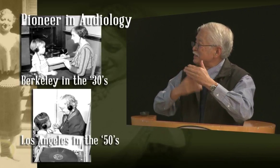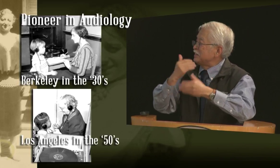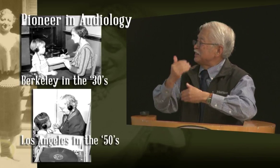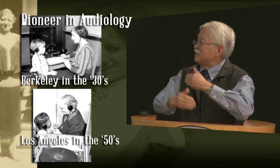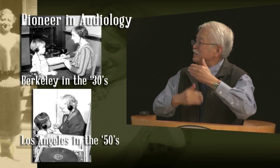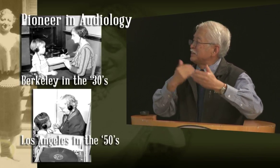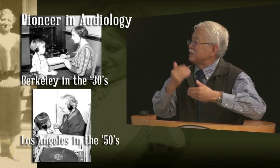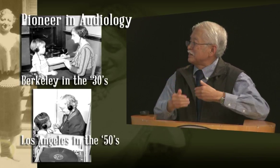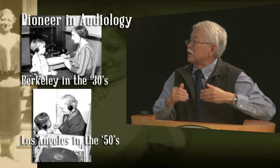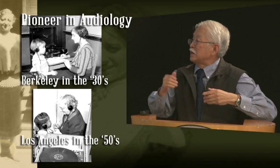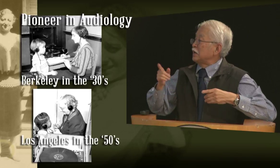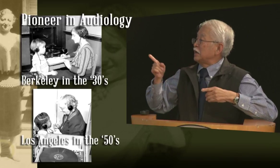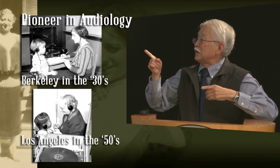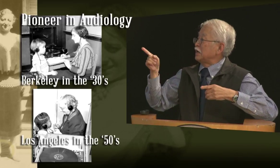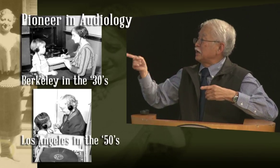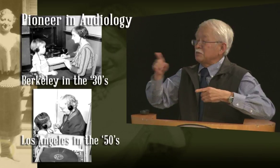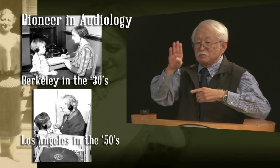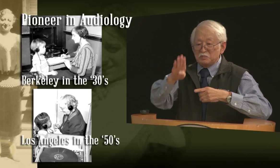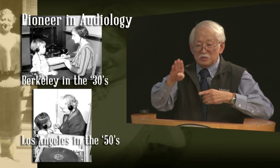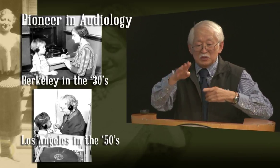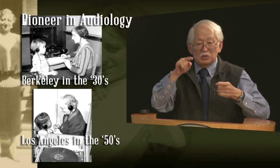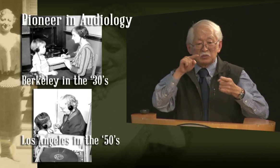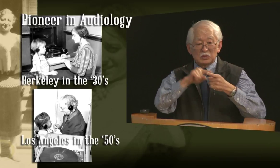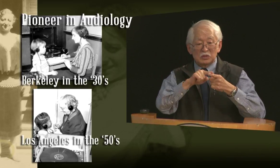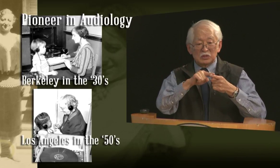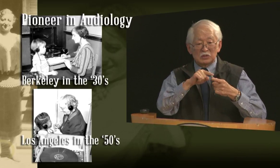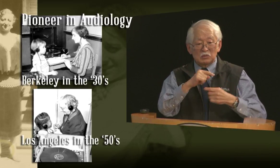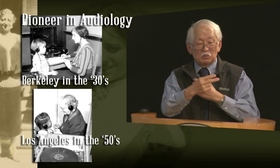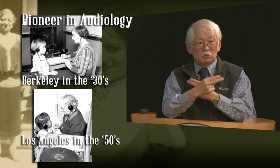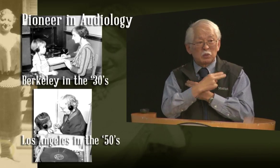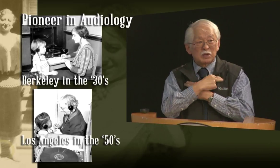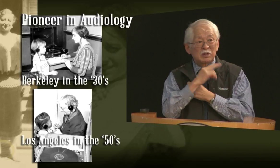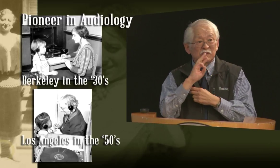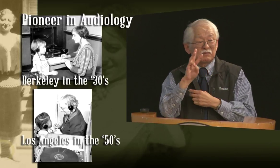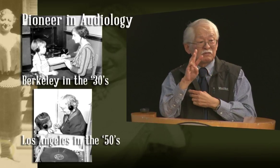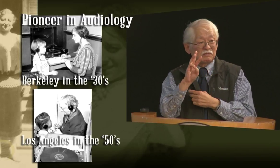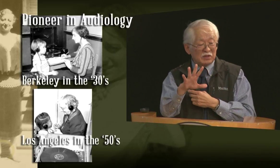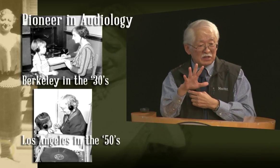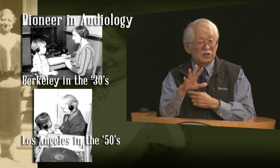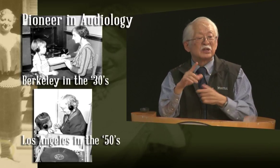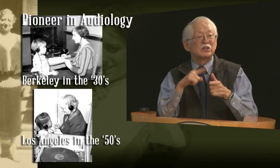working in audiology, and learning, um, what it took in teaching others about audiology.